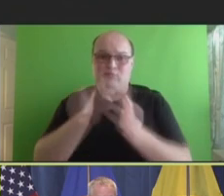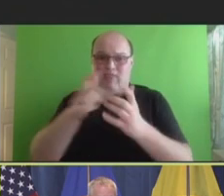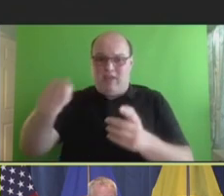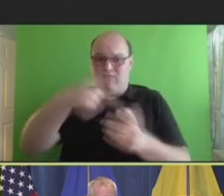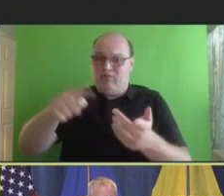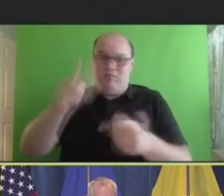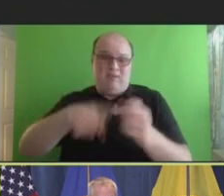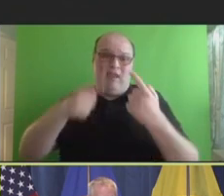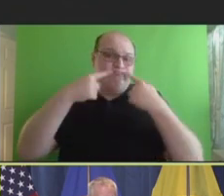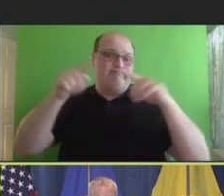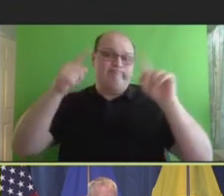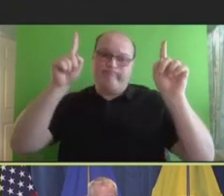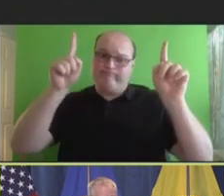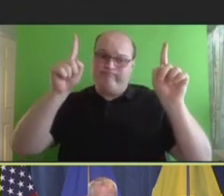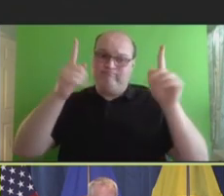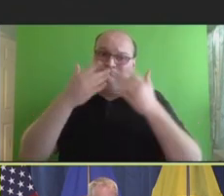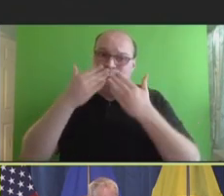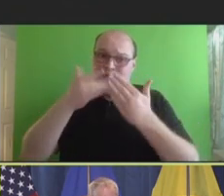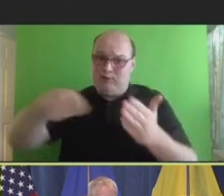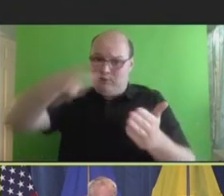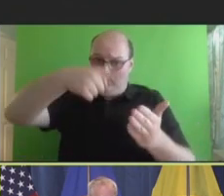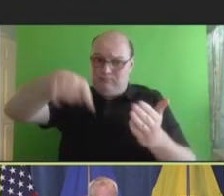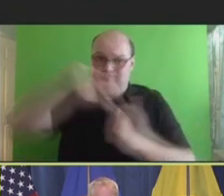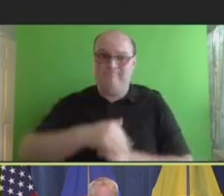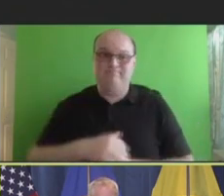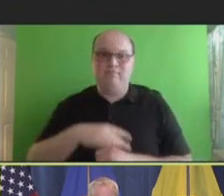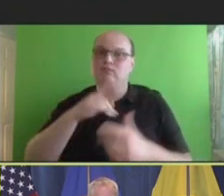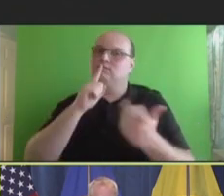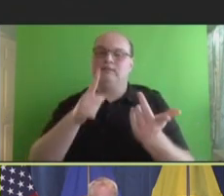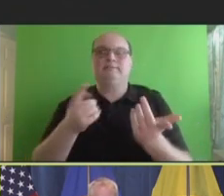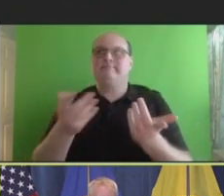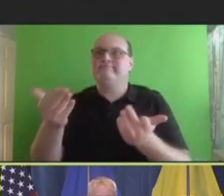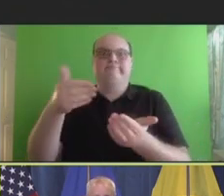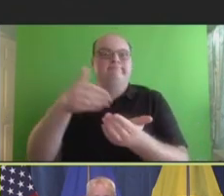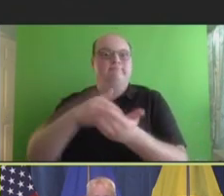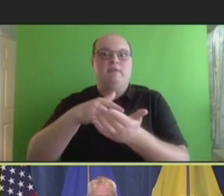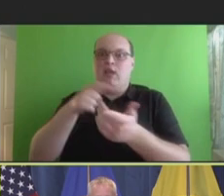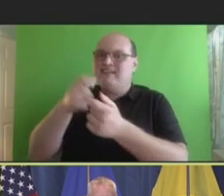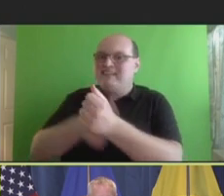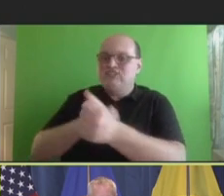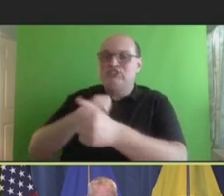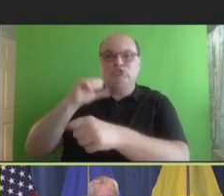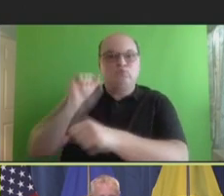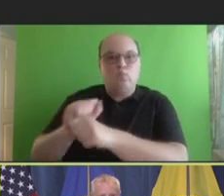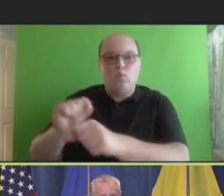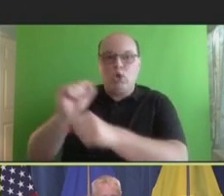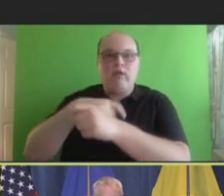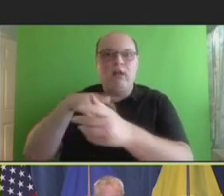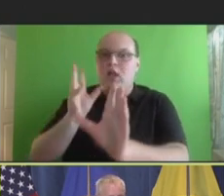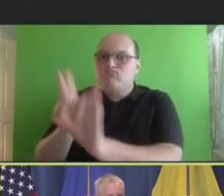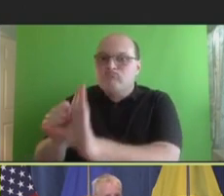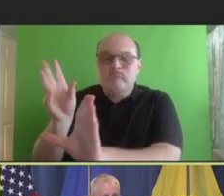And I cannot acknowledge enough the hard work and the contributions from all of these partners